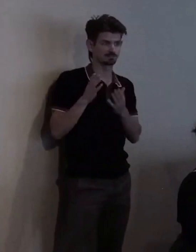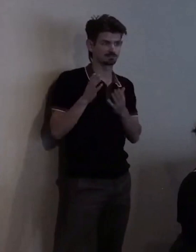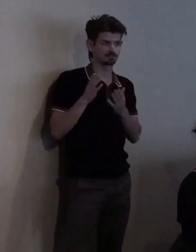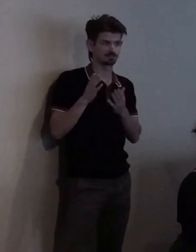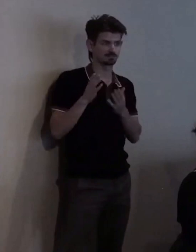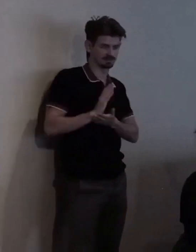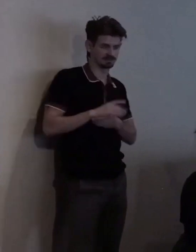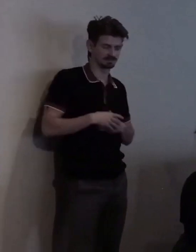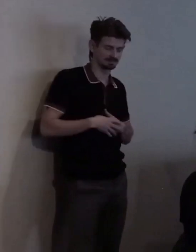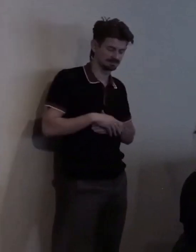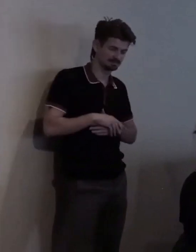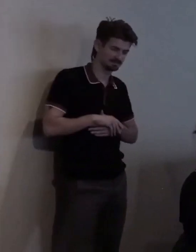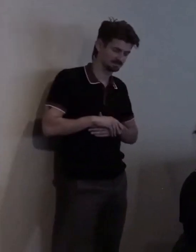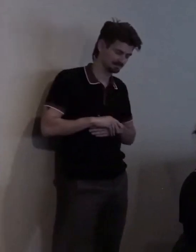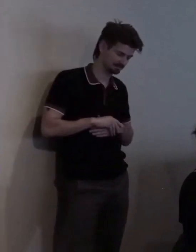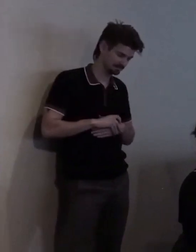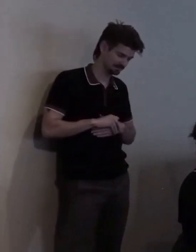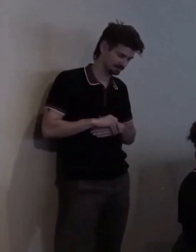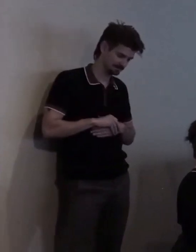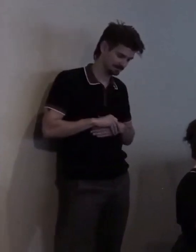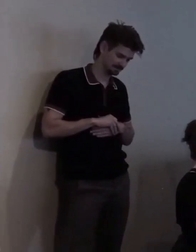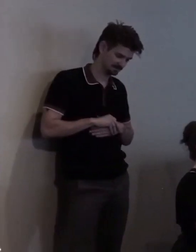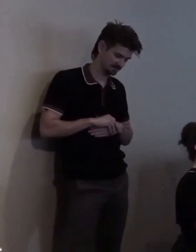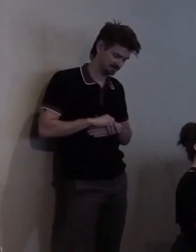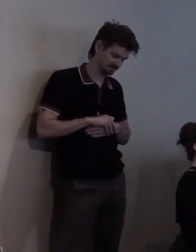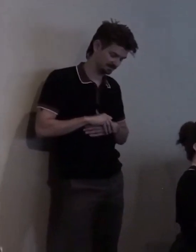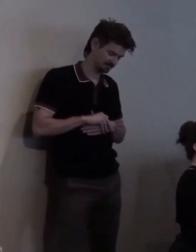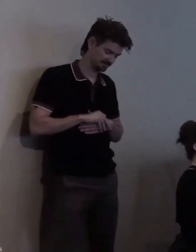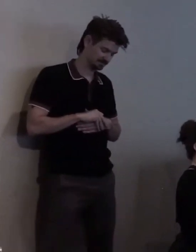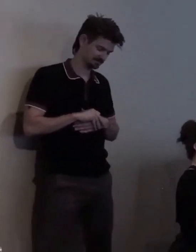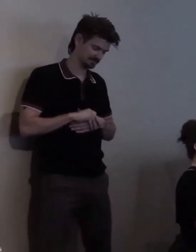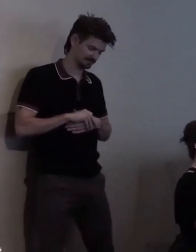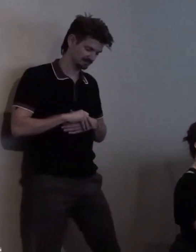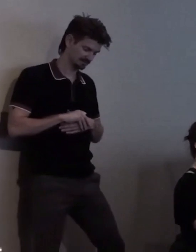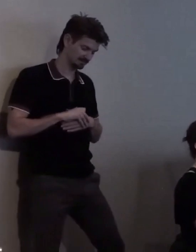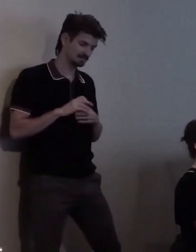Uhm... So tonight, the person receiving